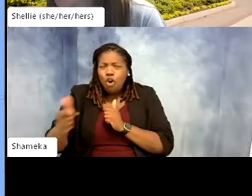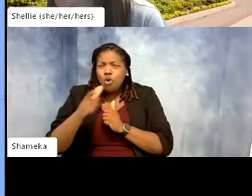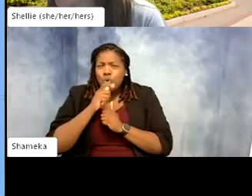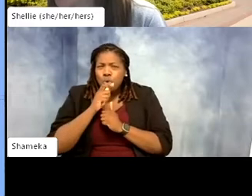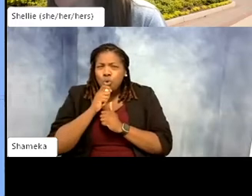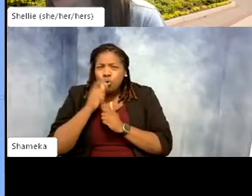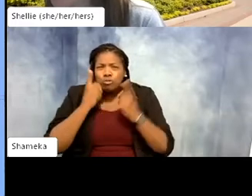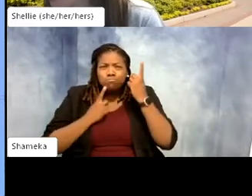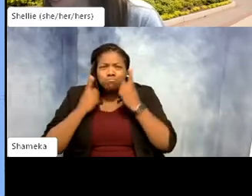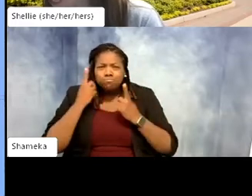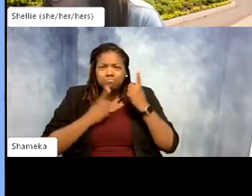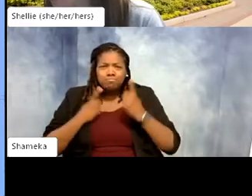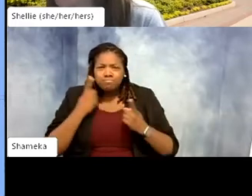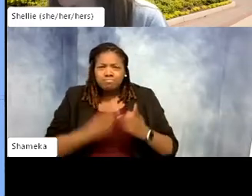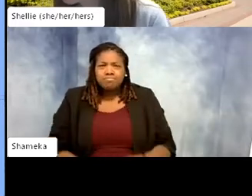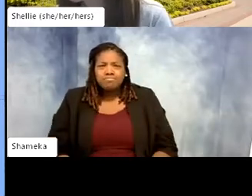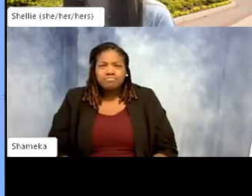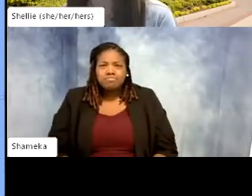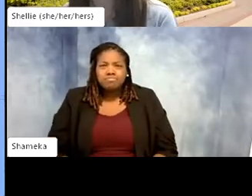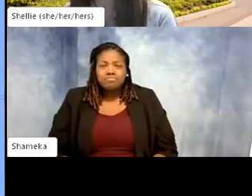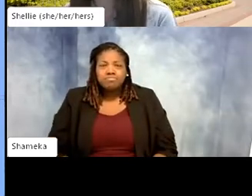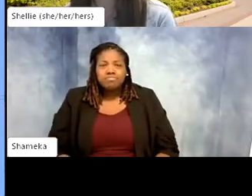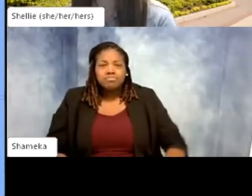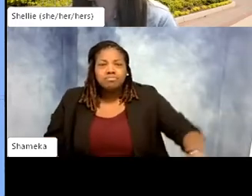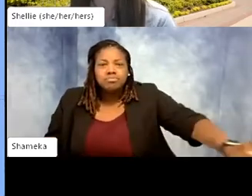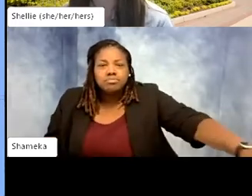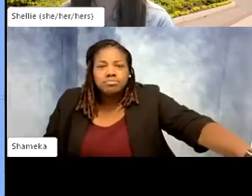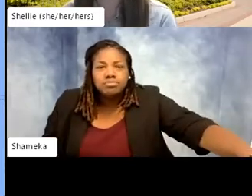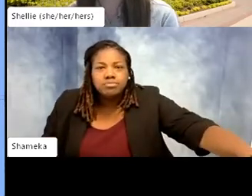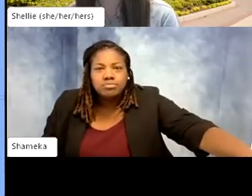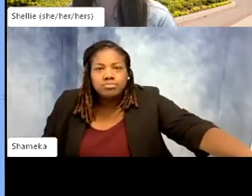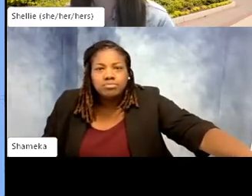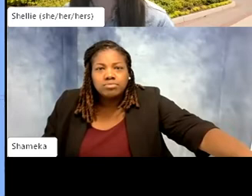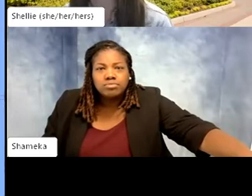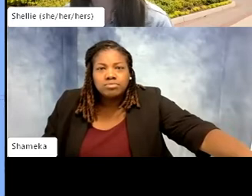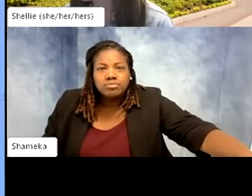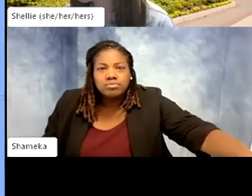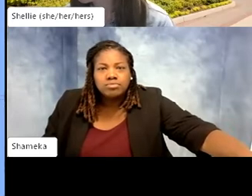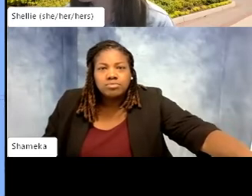Let's see we already had—welcome Ms. Blockland's class from Springfield, Massachusetts.